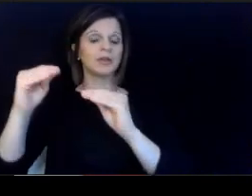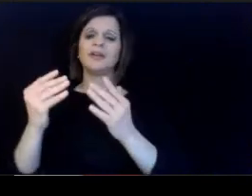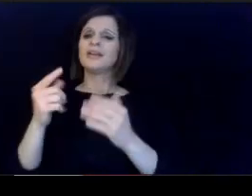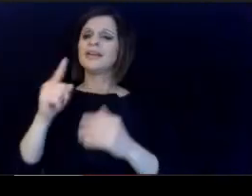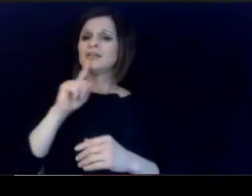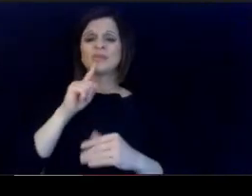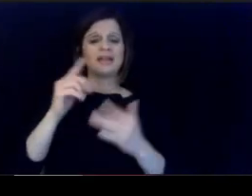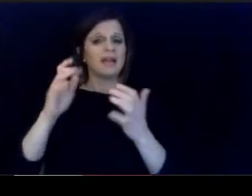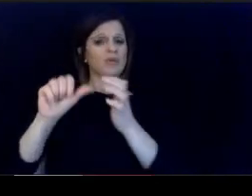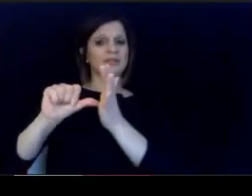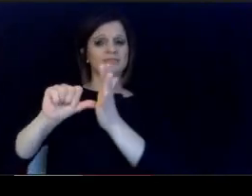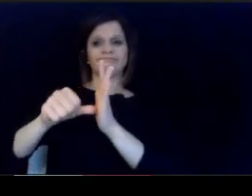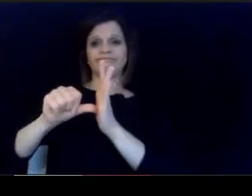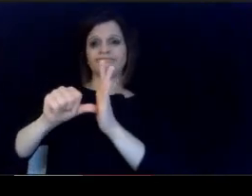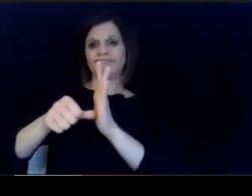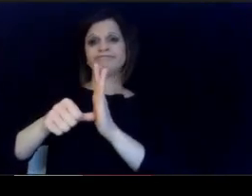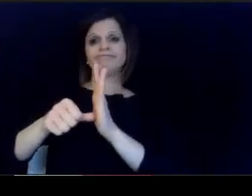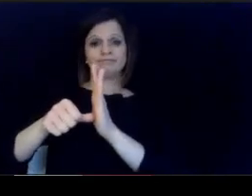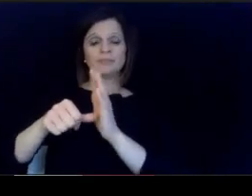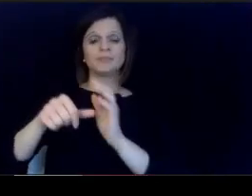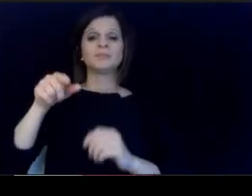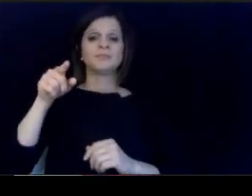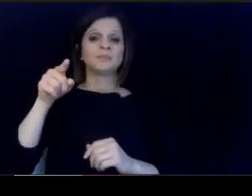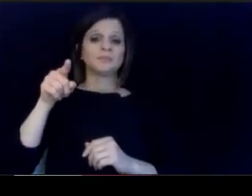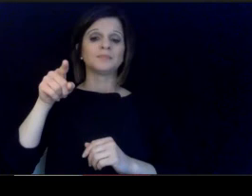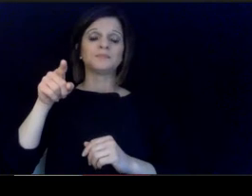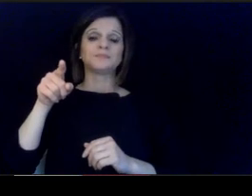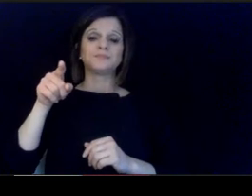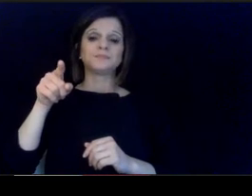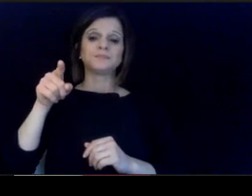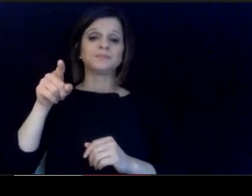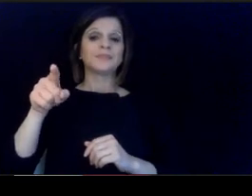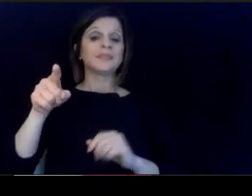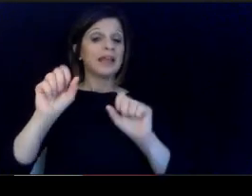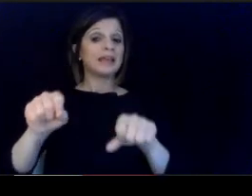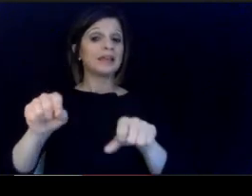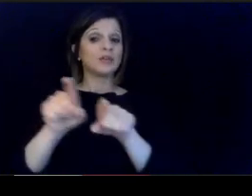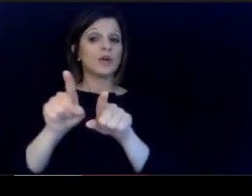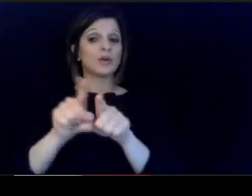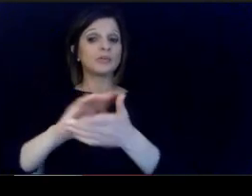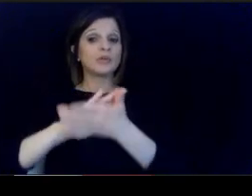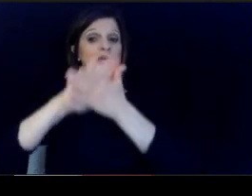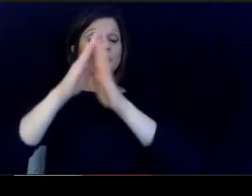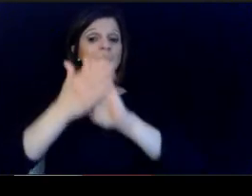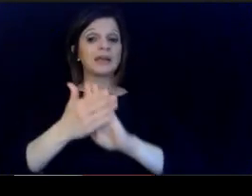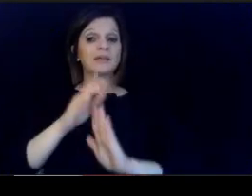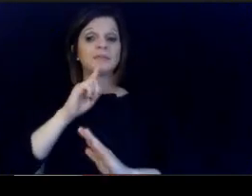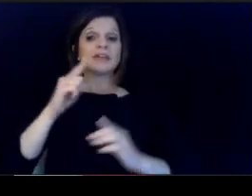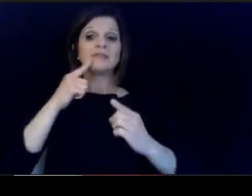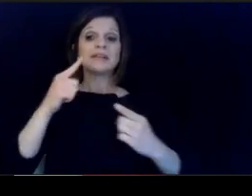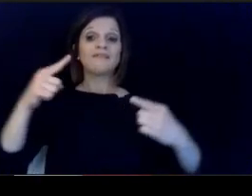just want to emphasize that they also can be. very effective in communicating.